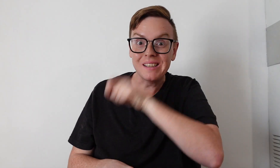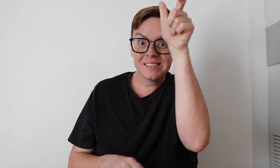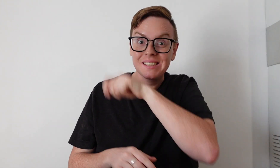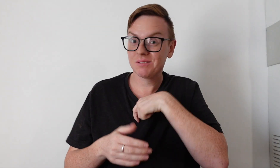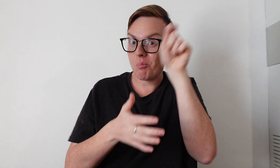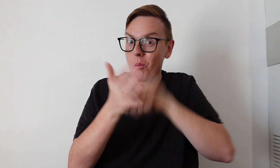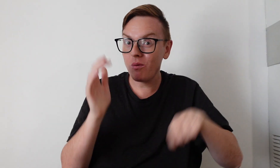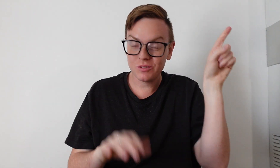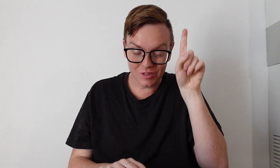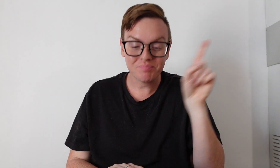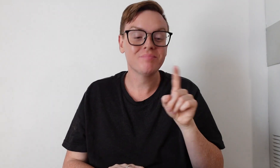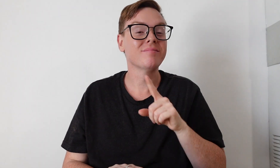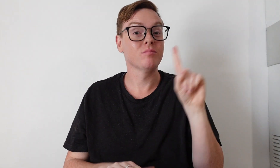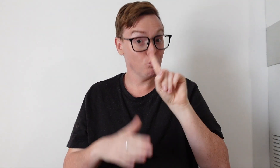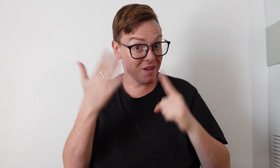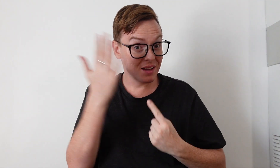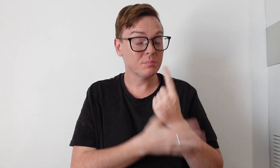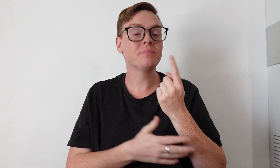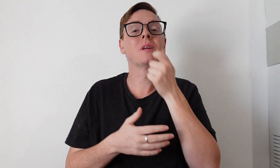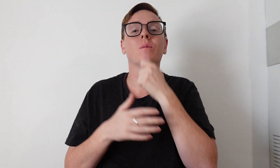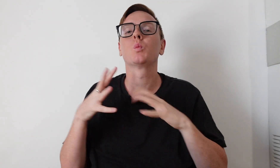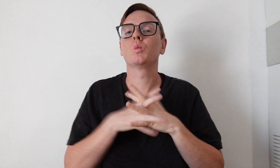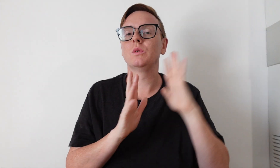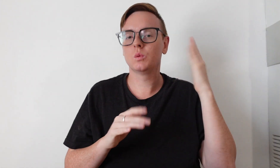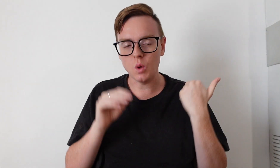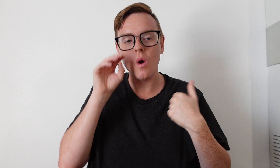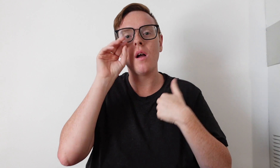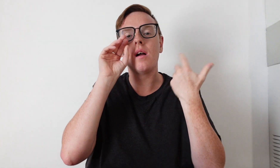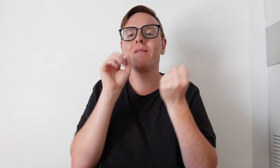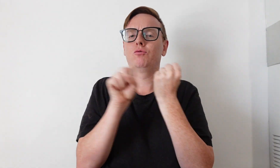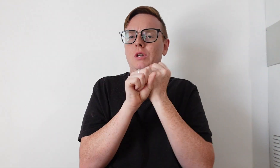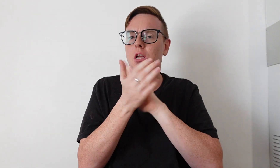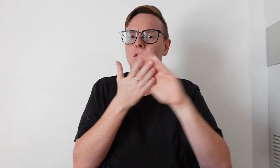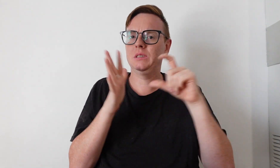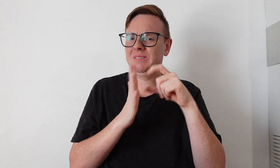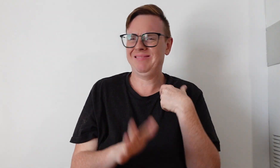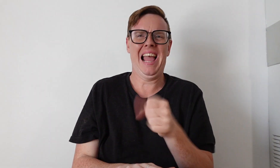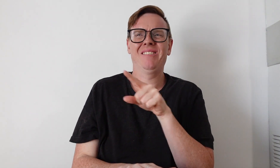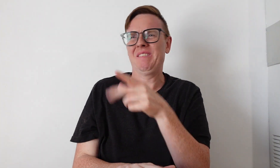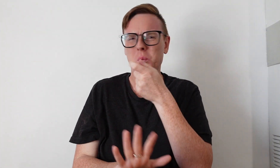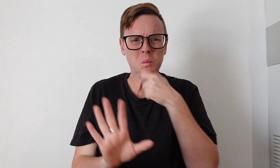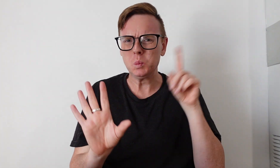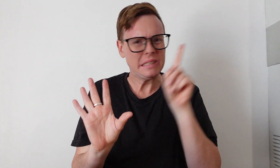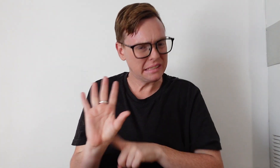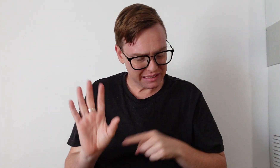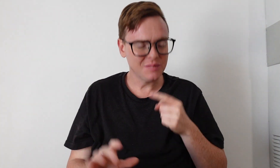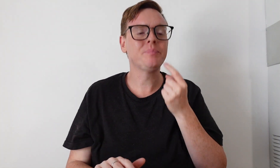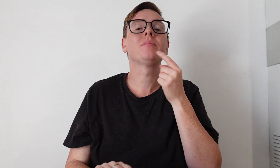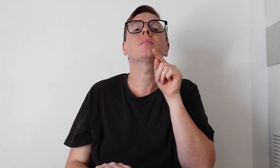Did you see my hair straightener? I bought it today. I had a GHD for few years,